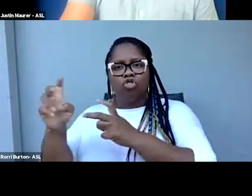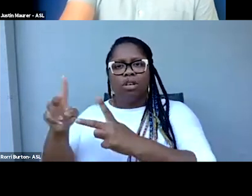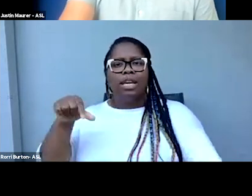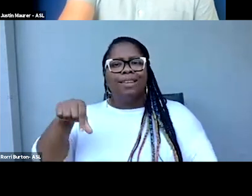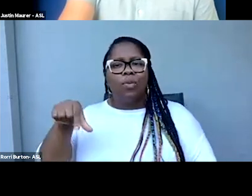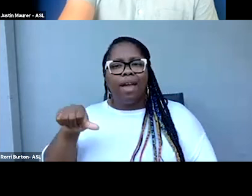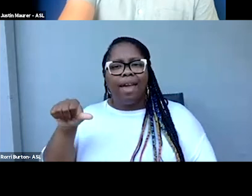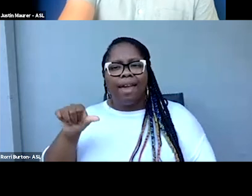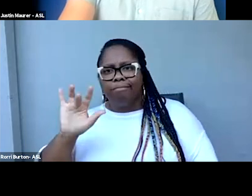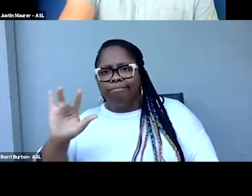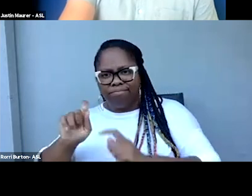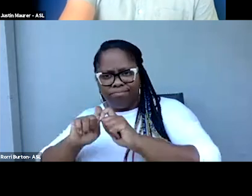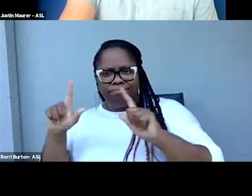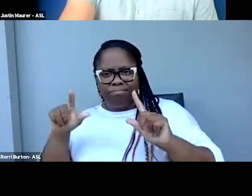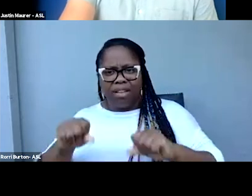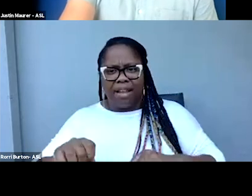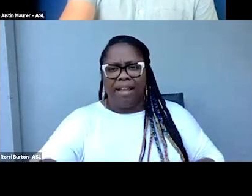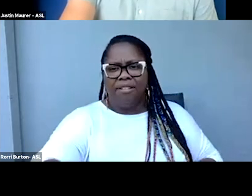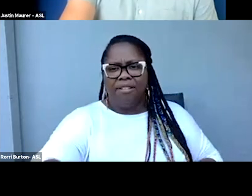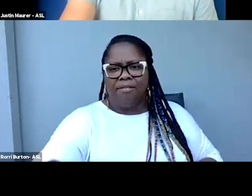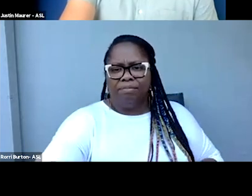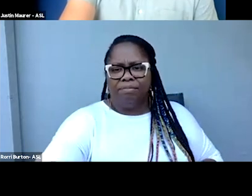And again, all of the resources we've talked about,